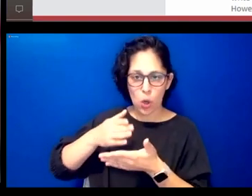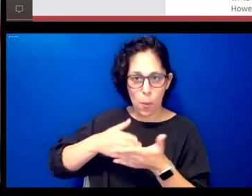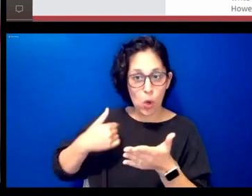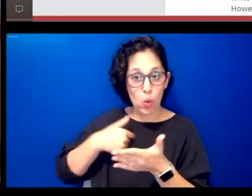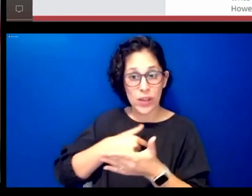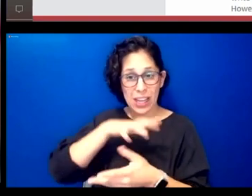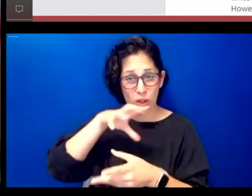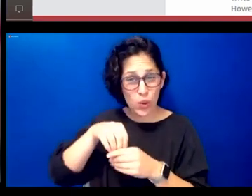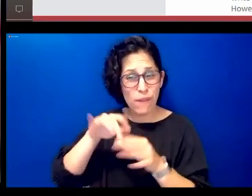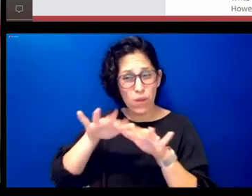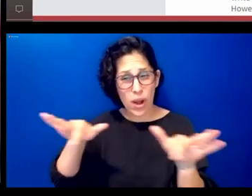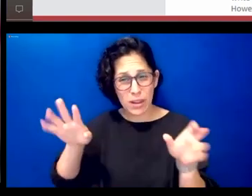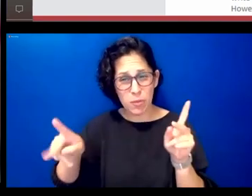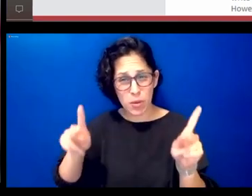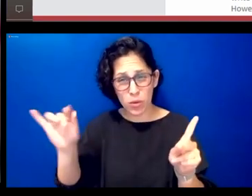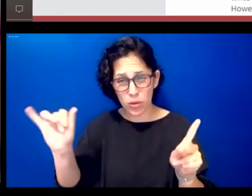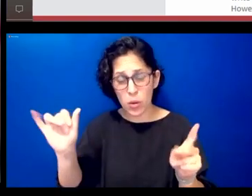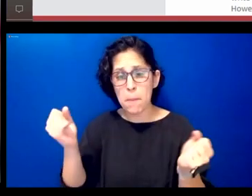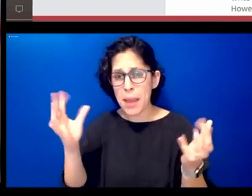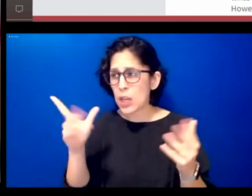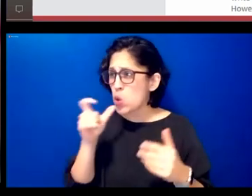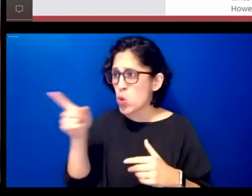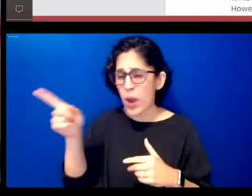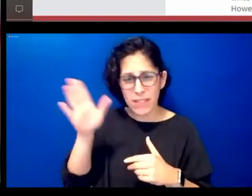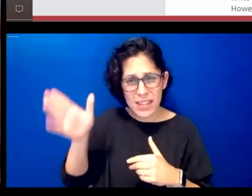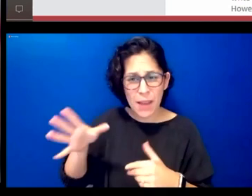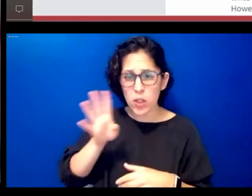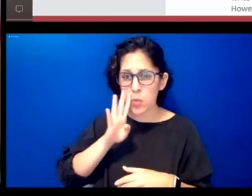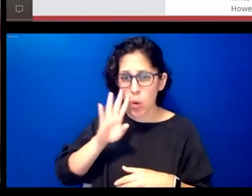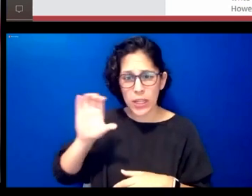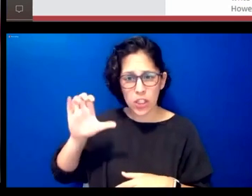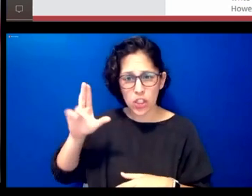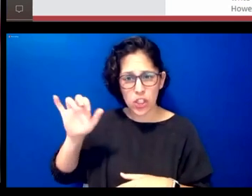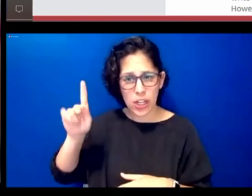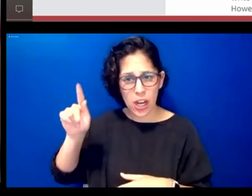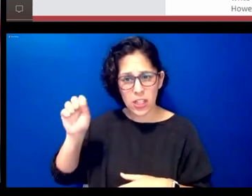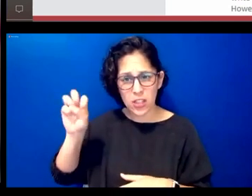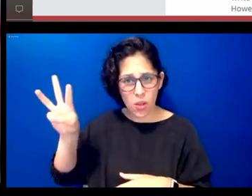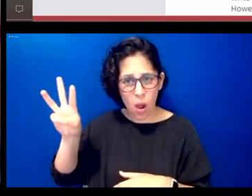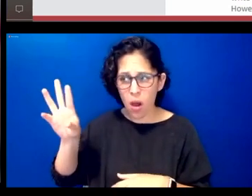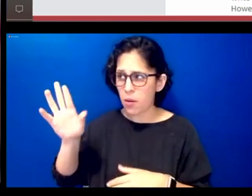of people many of whom had never spoken chickasaw before full-on native speakers and those of